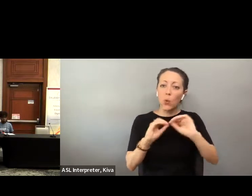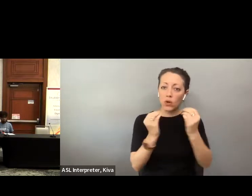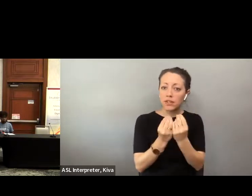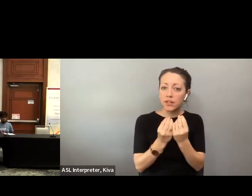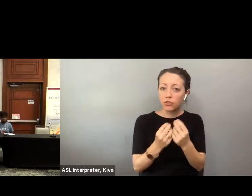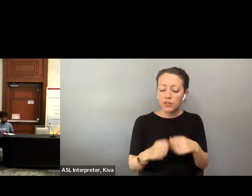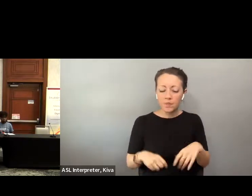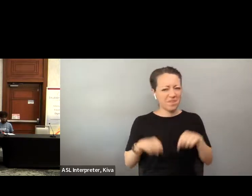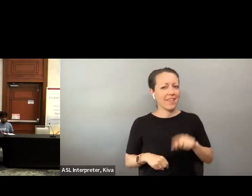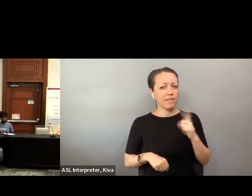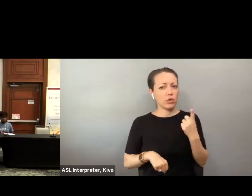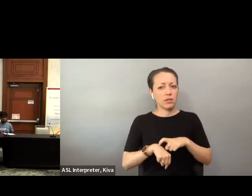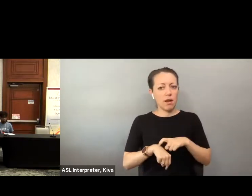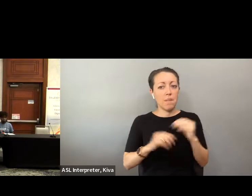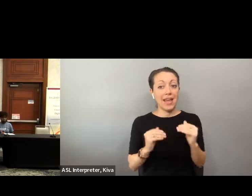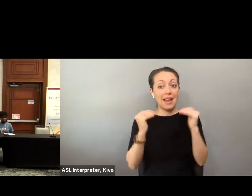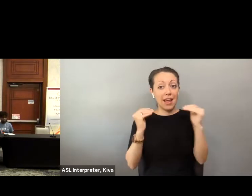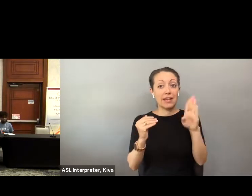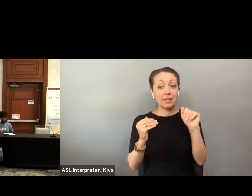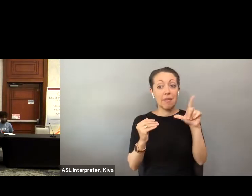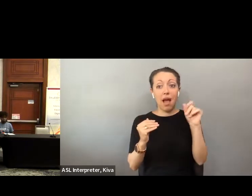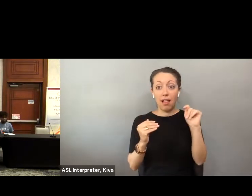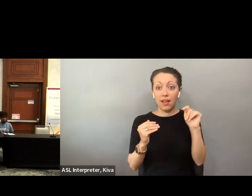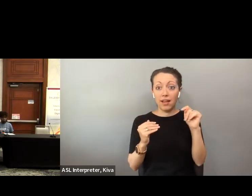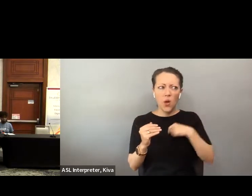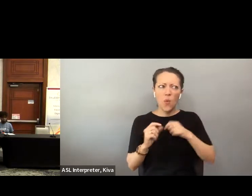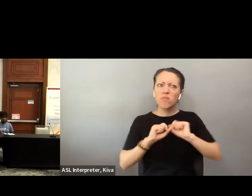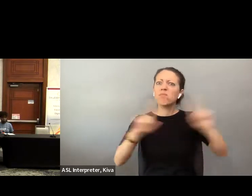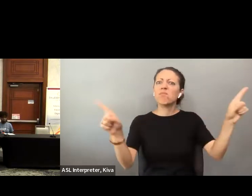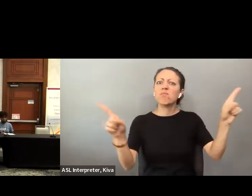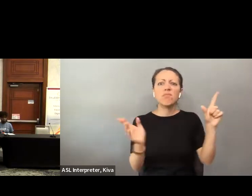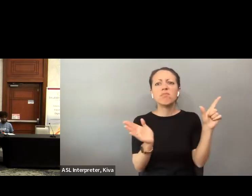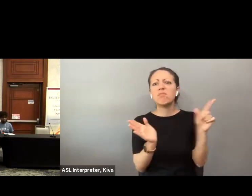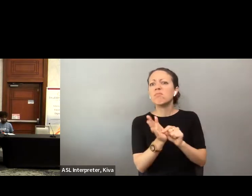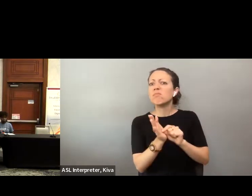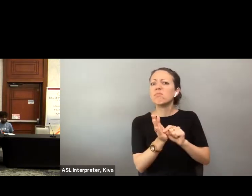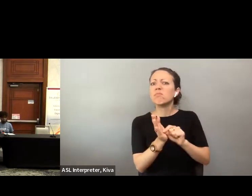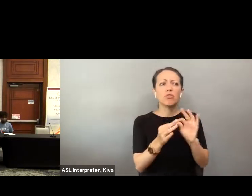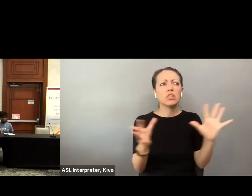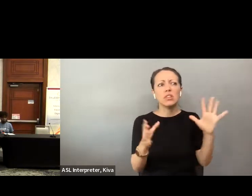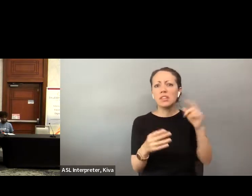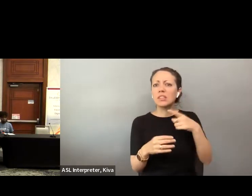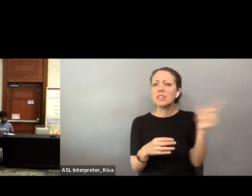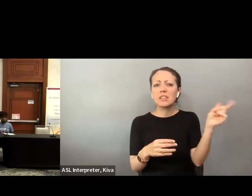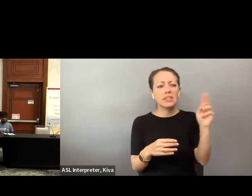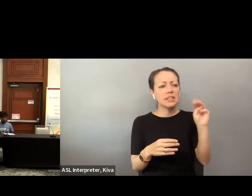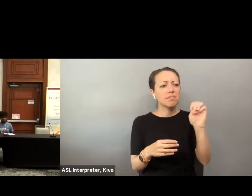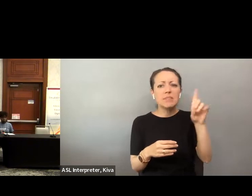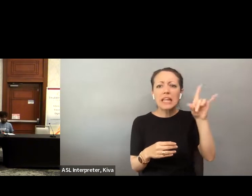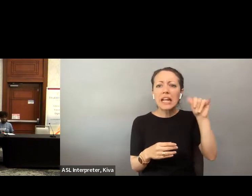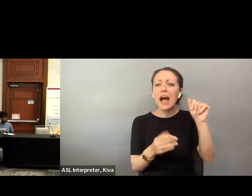local organizations when we started using enhanced ballots and When we started using enhanced ballot. This is our first election cycle with it we sent out a press release to all of our media partners to get the word.